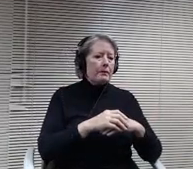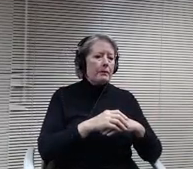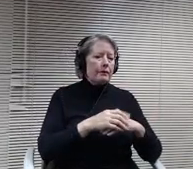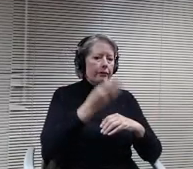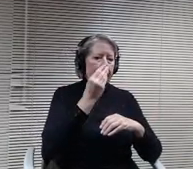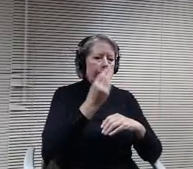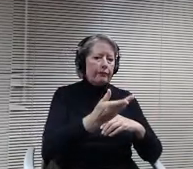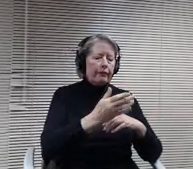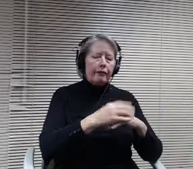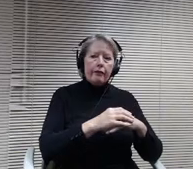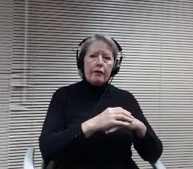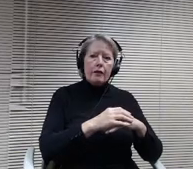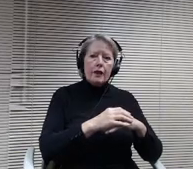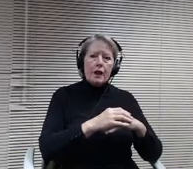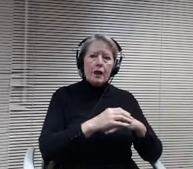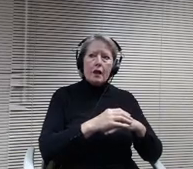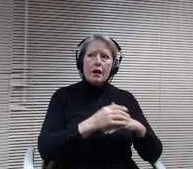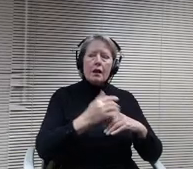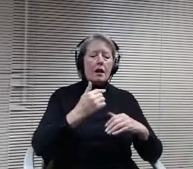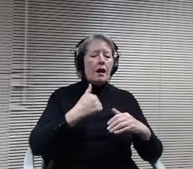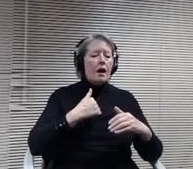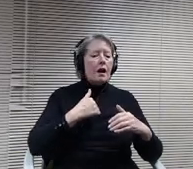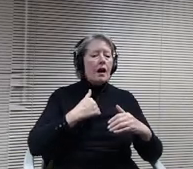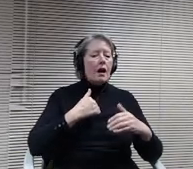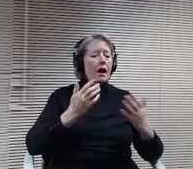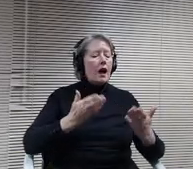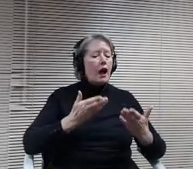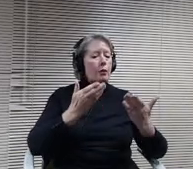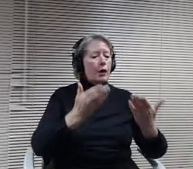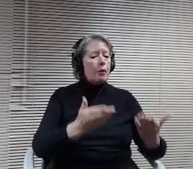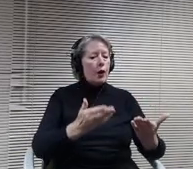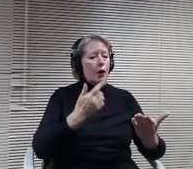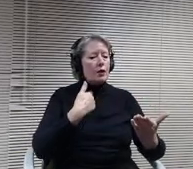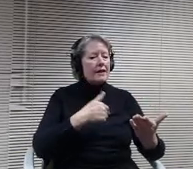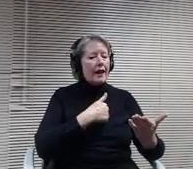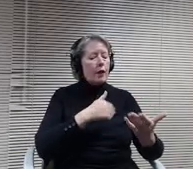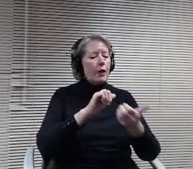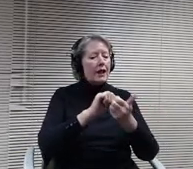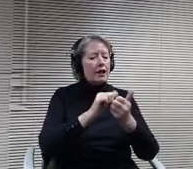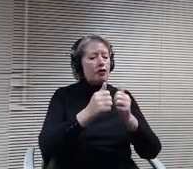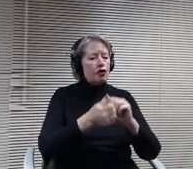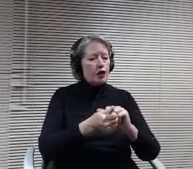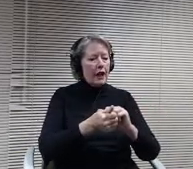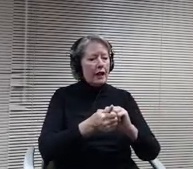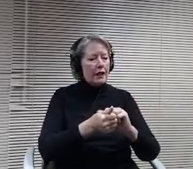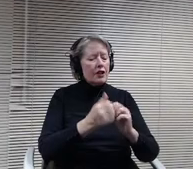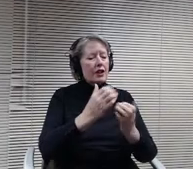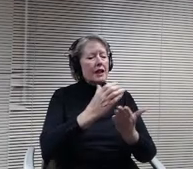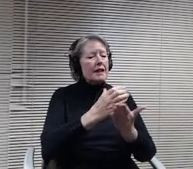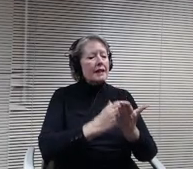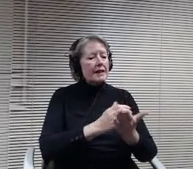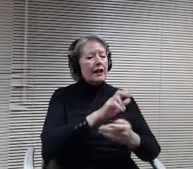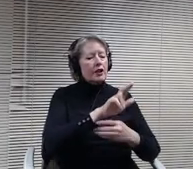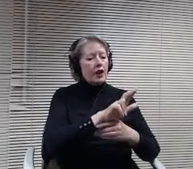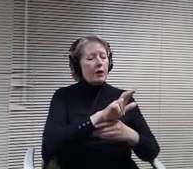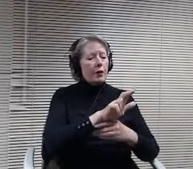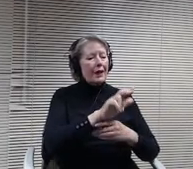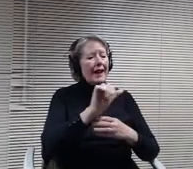OK, I propose that we change Section 3 definitions A to read inclusive educational program, one that employs the curriculum